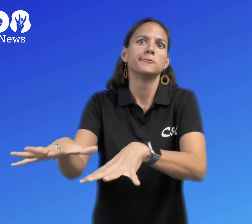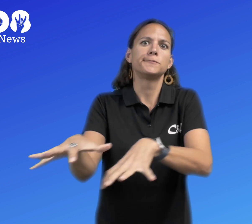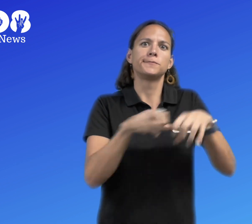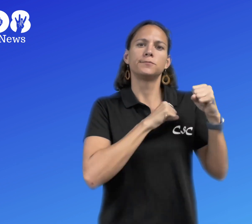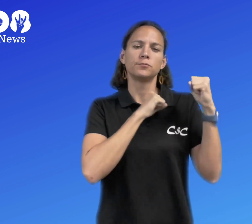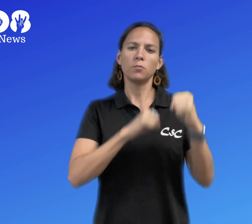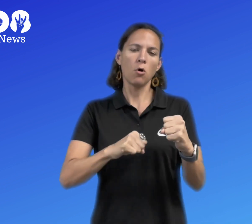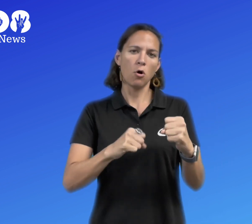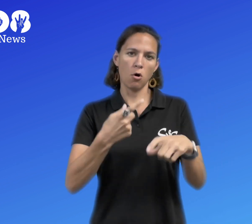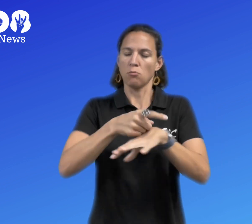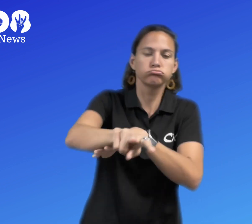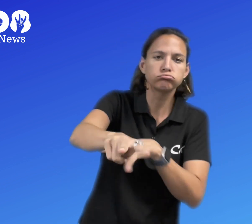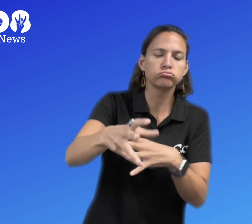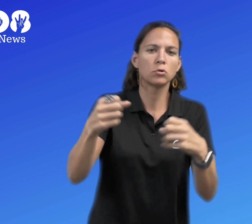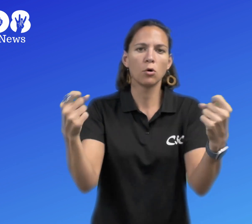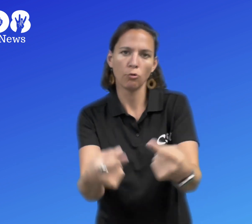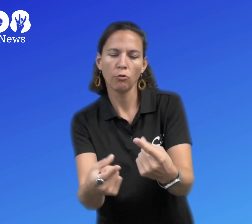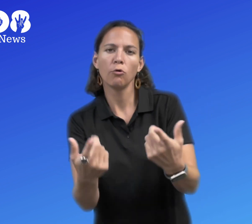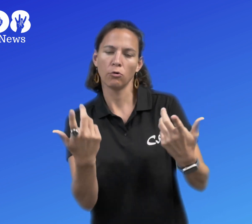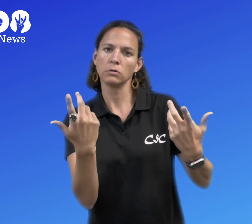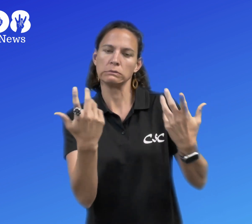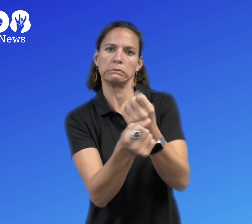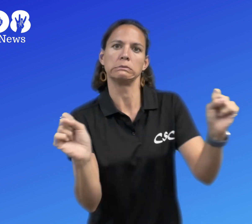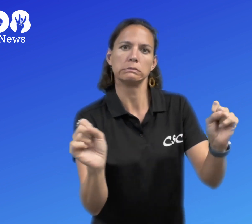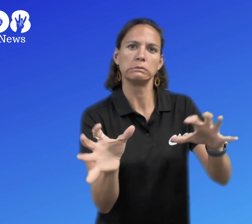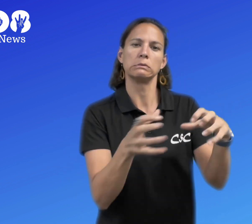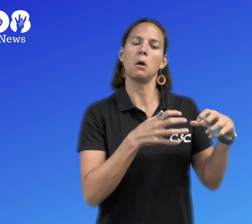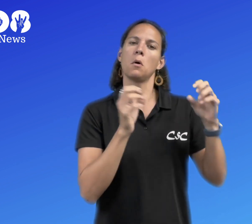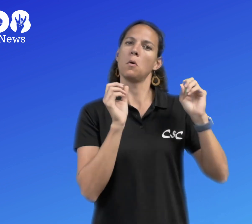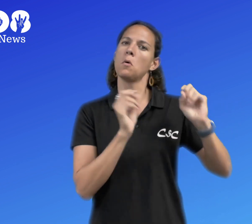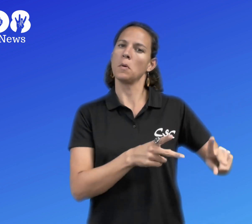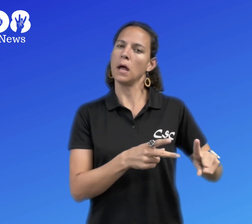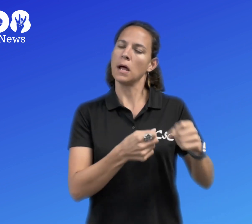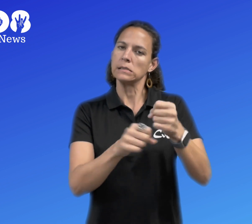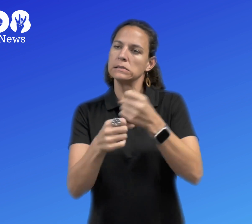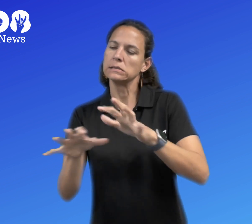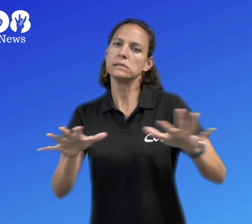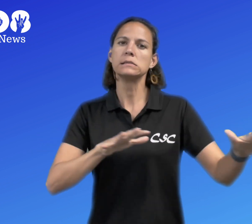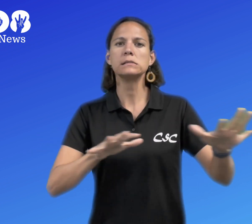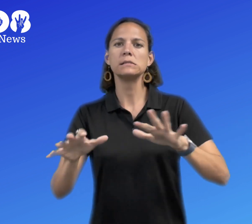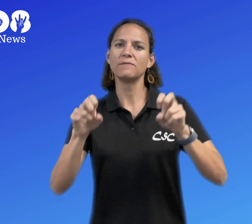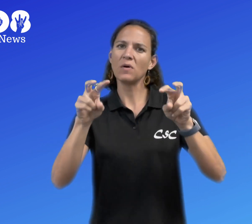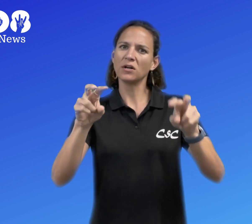the ocean. Some were injured but all were safe and okay.